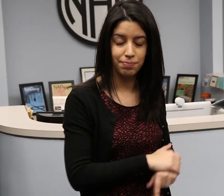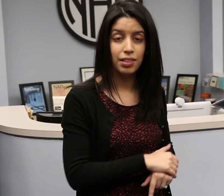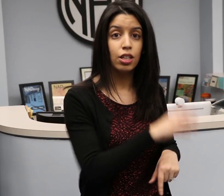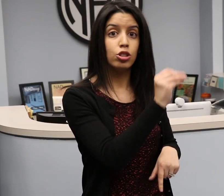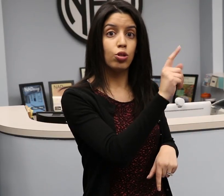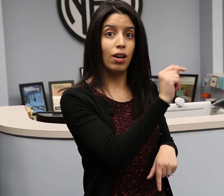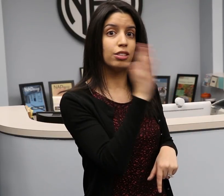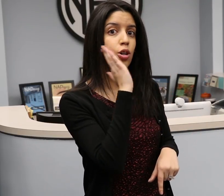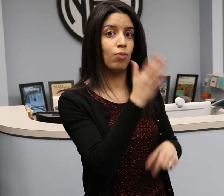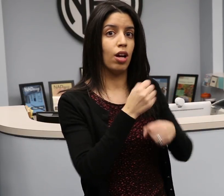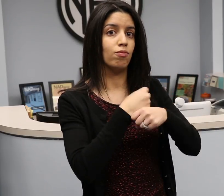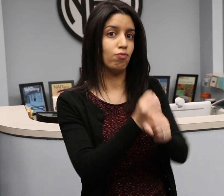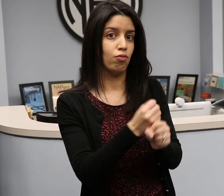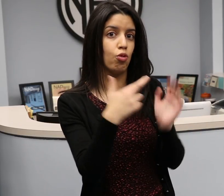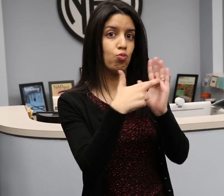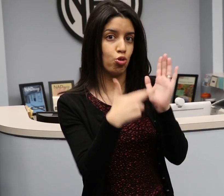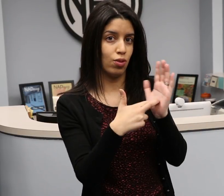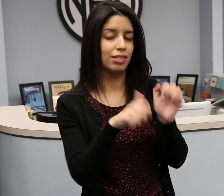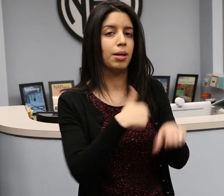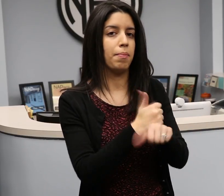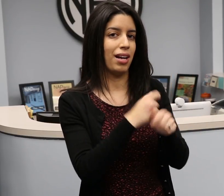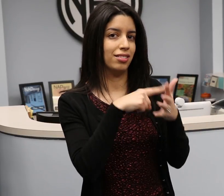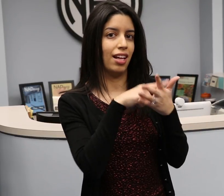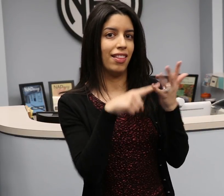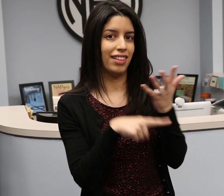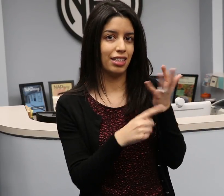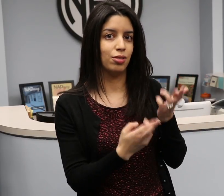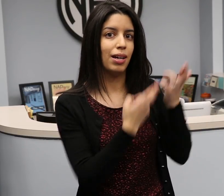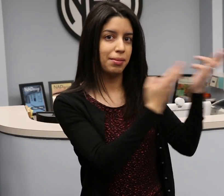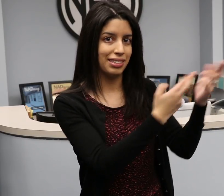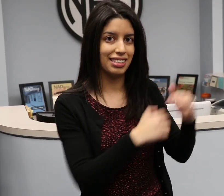The DOT was part of the negotiation process and is likely to create regulations based on these recommendations.